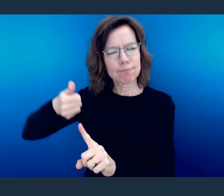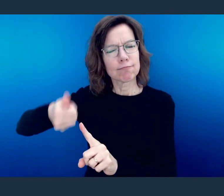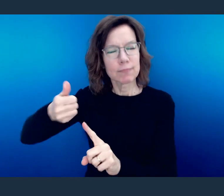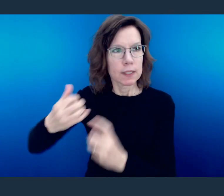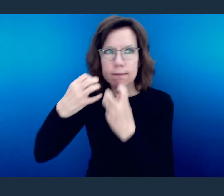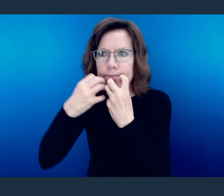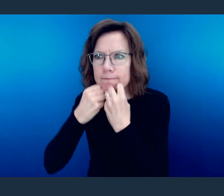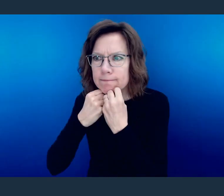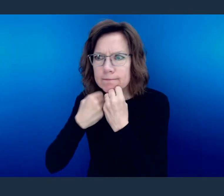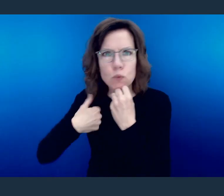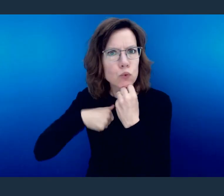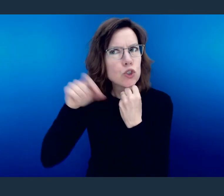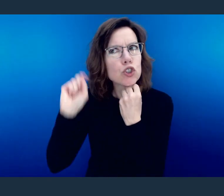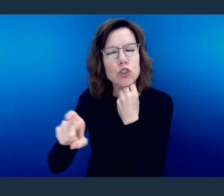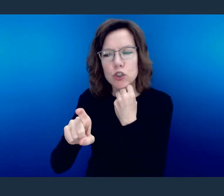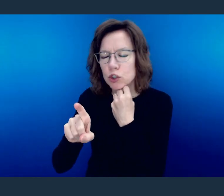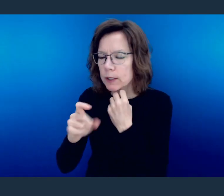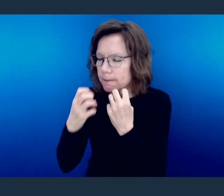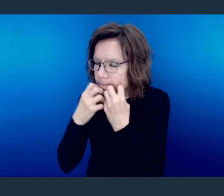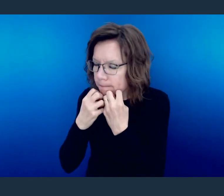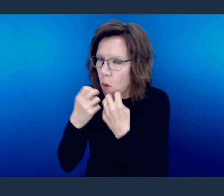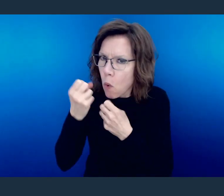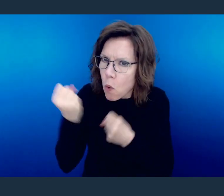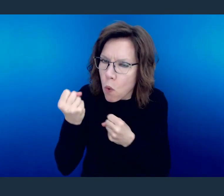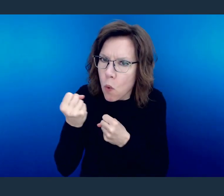Hold fast to the things that please God.